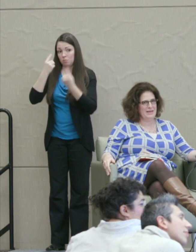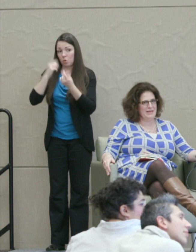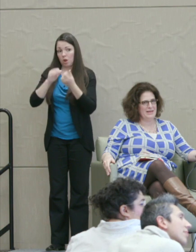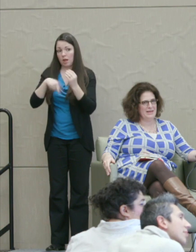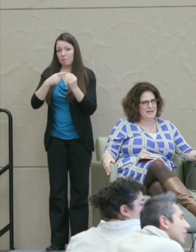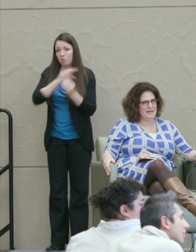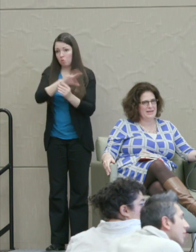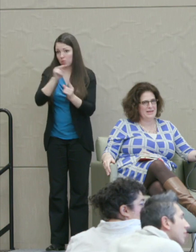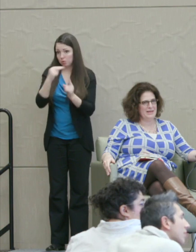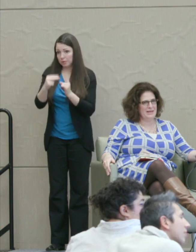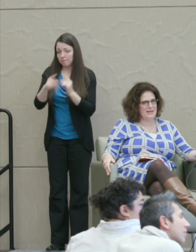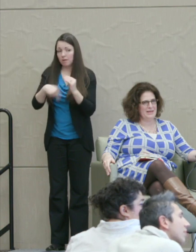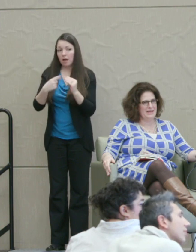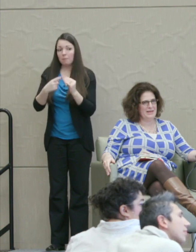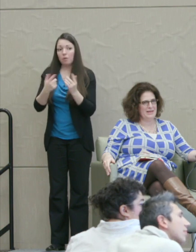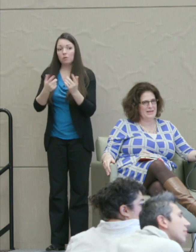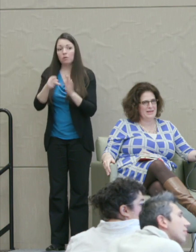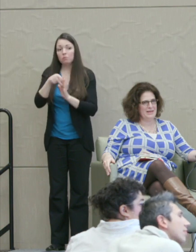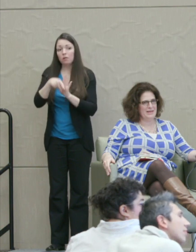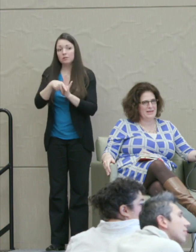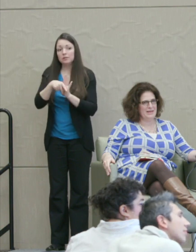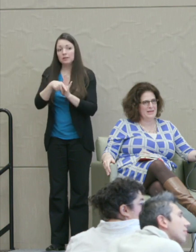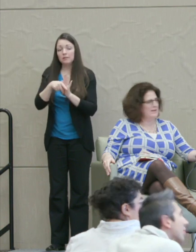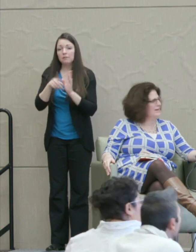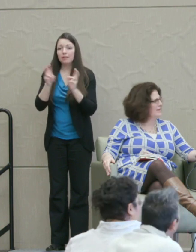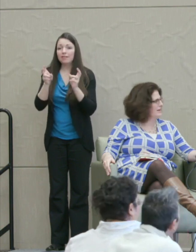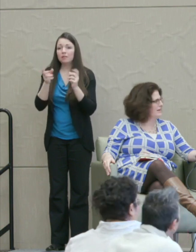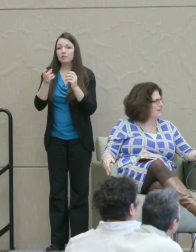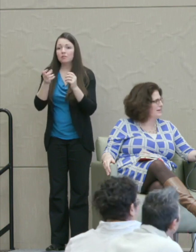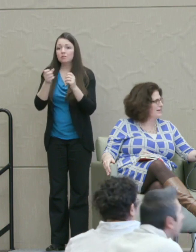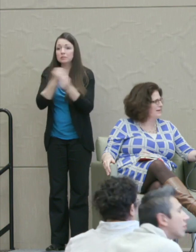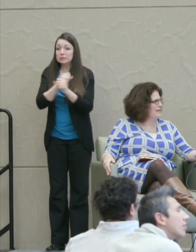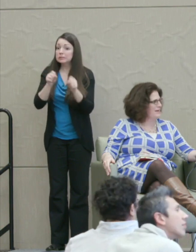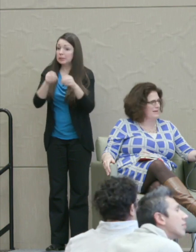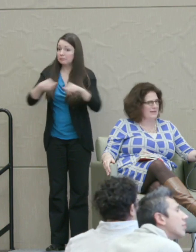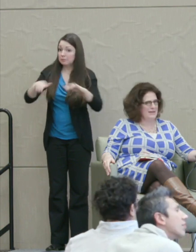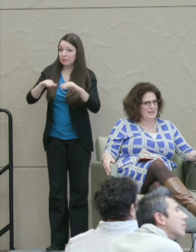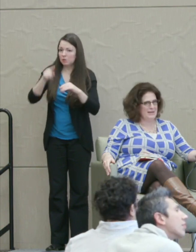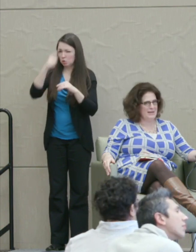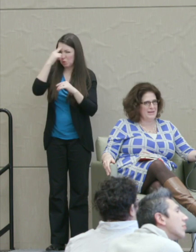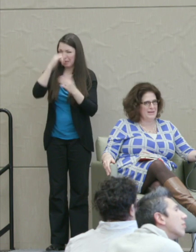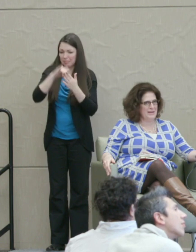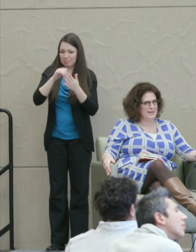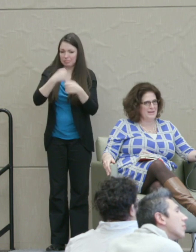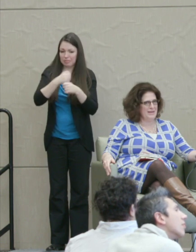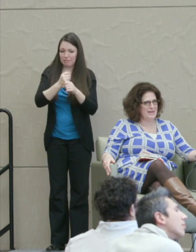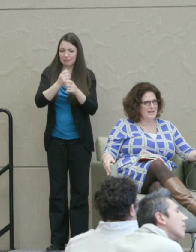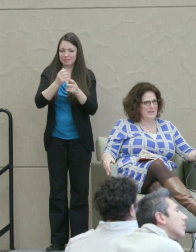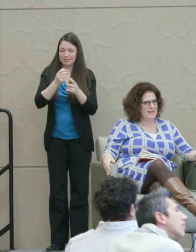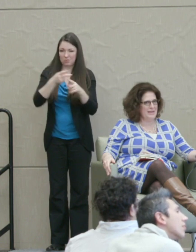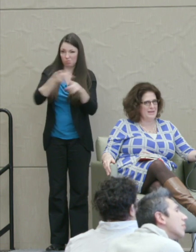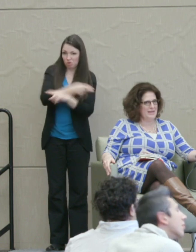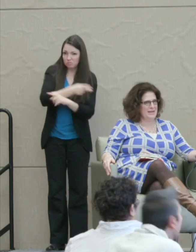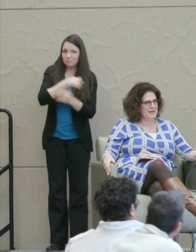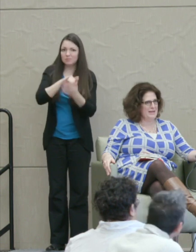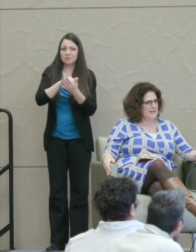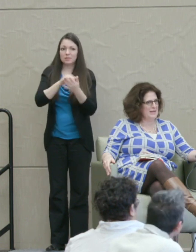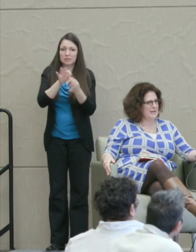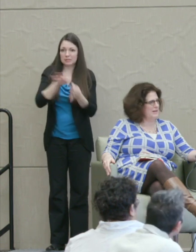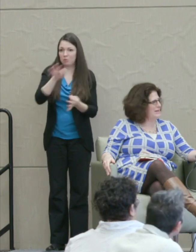Audience: I'm wondering what is your stance on these policies of safe spaces?